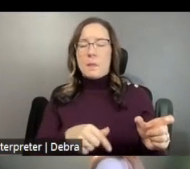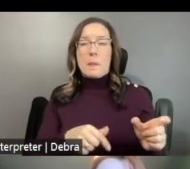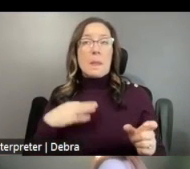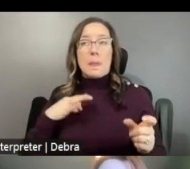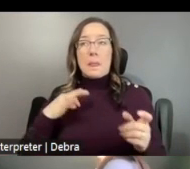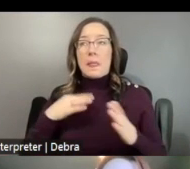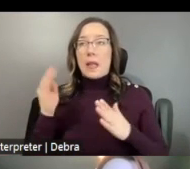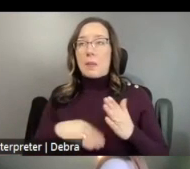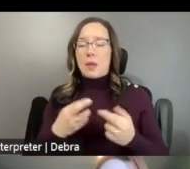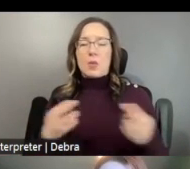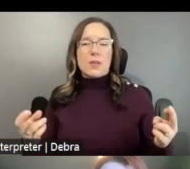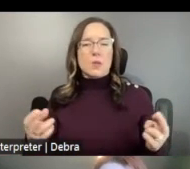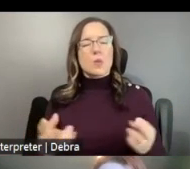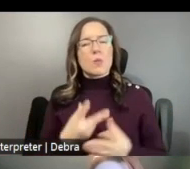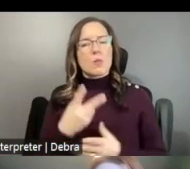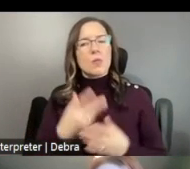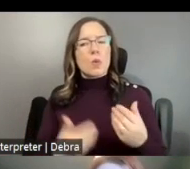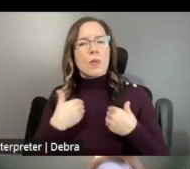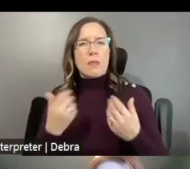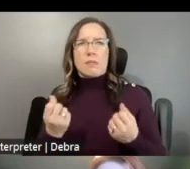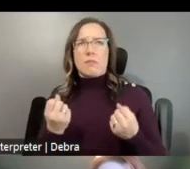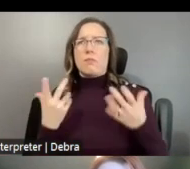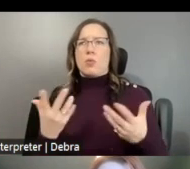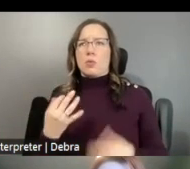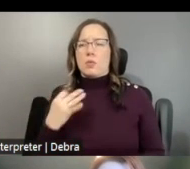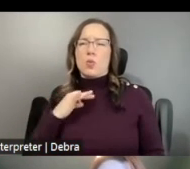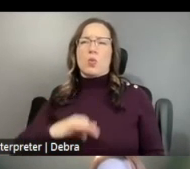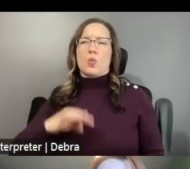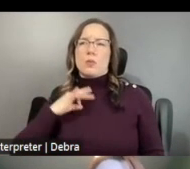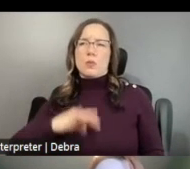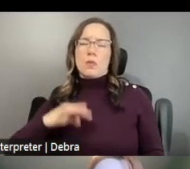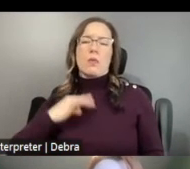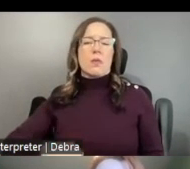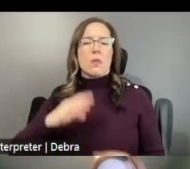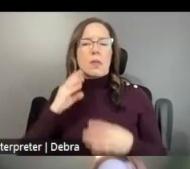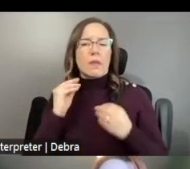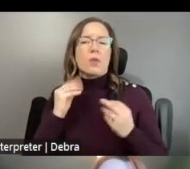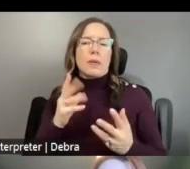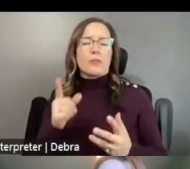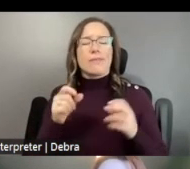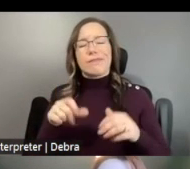BOTH OF WHICH HAVE LOTS OF USEFUL INFORMATION. AND YOU CAN ACCESS ALL OF OUR RECENT GRANTS